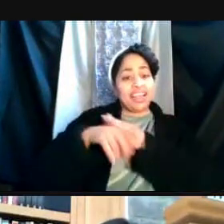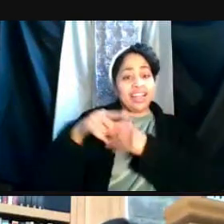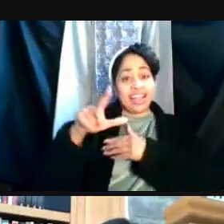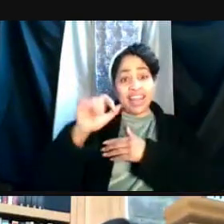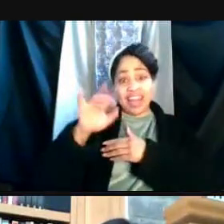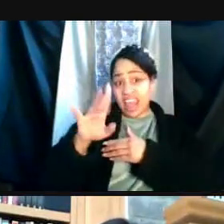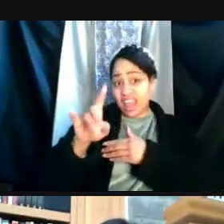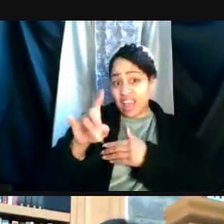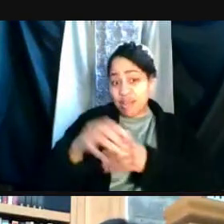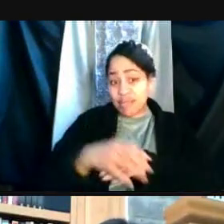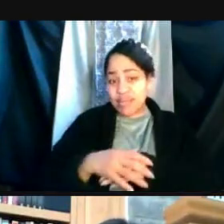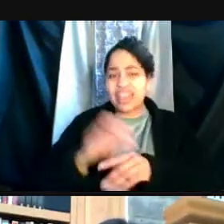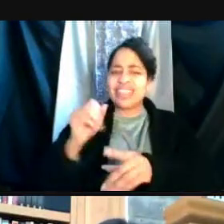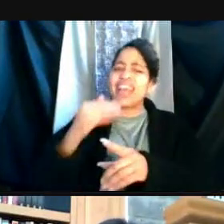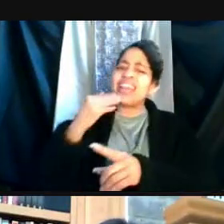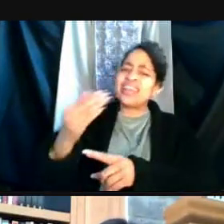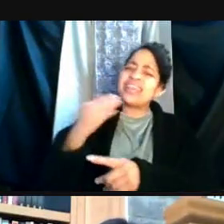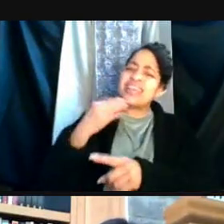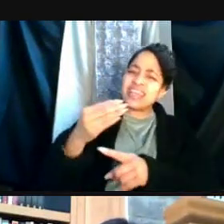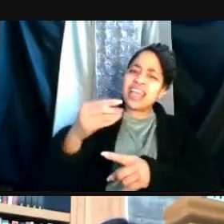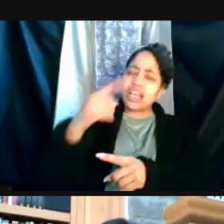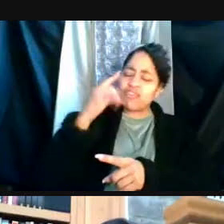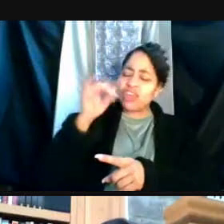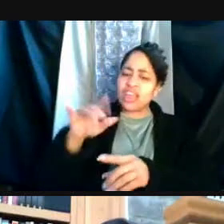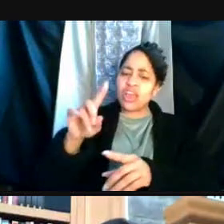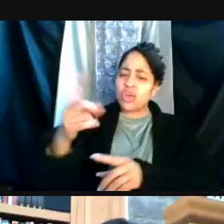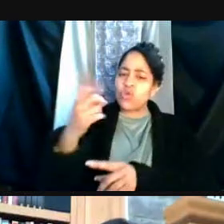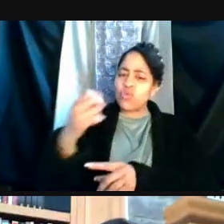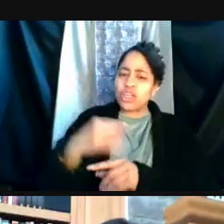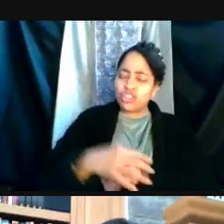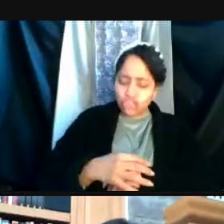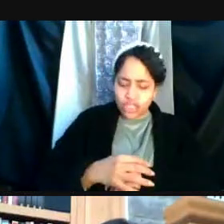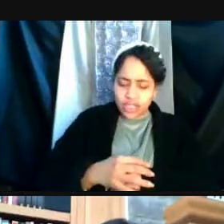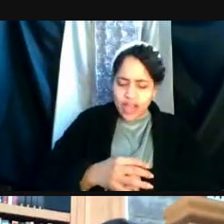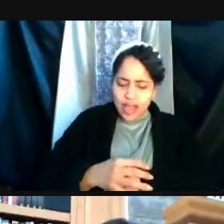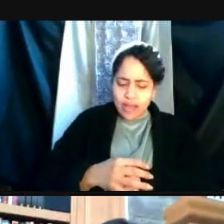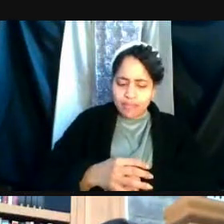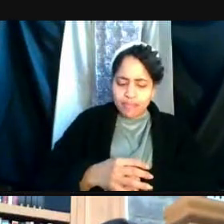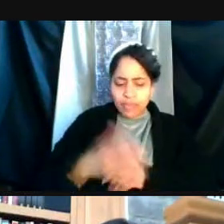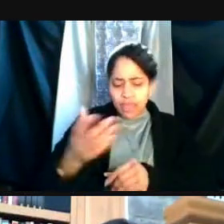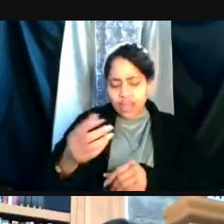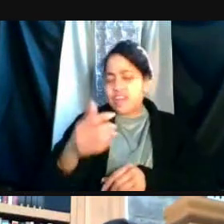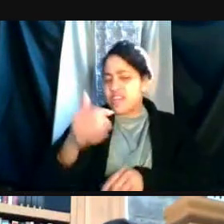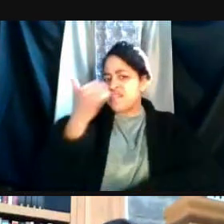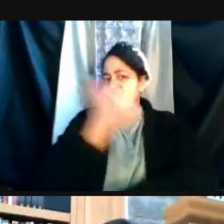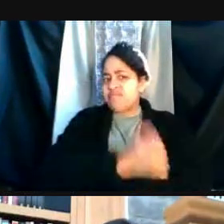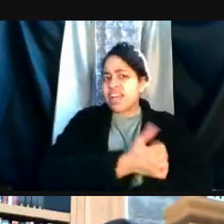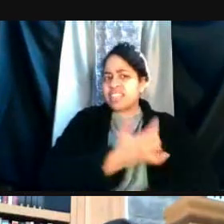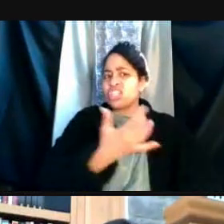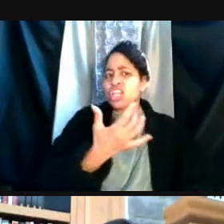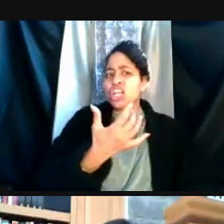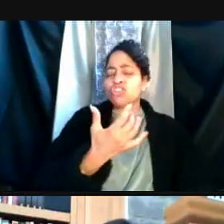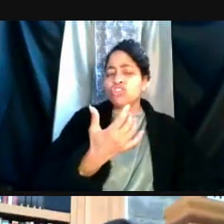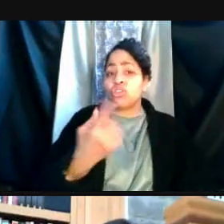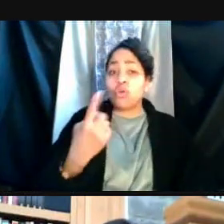Yeah, thanks Preeti, for the great question. So the vaccination, we are hopeful